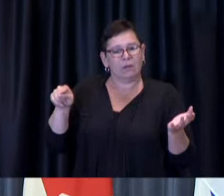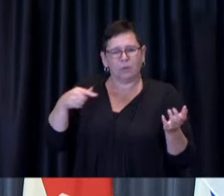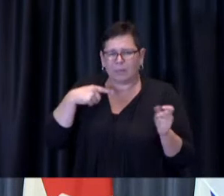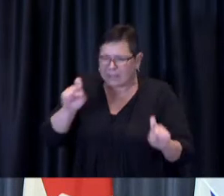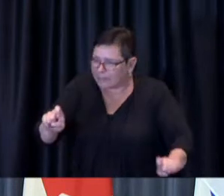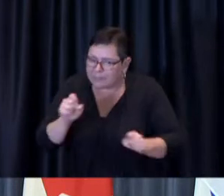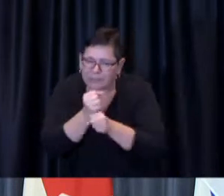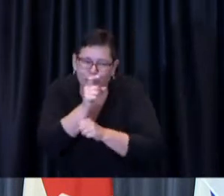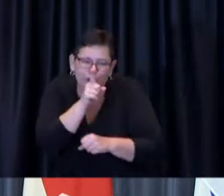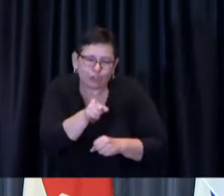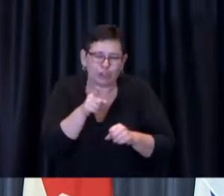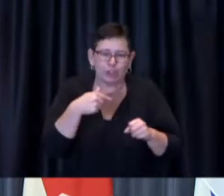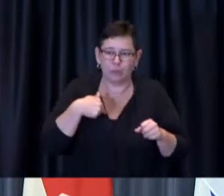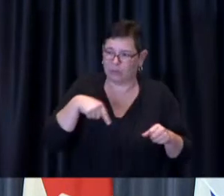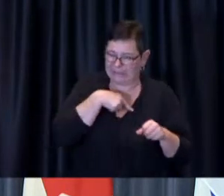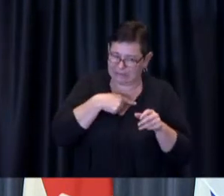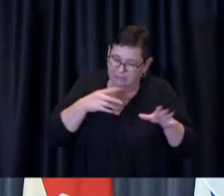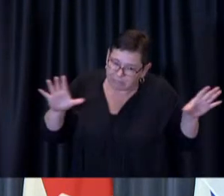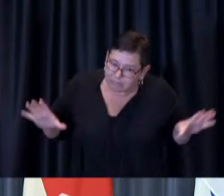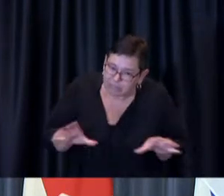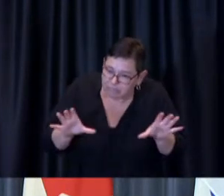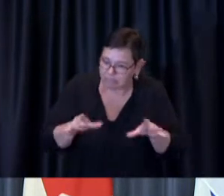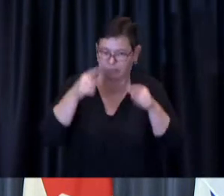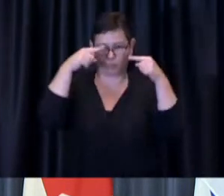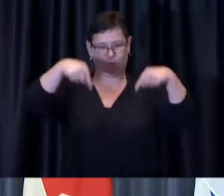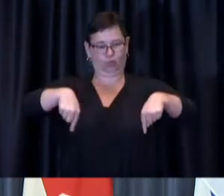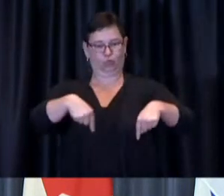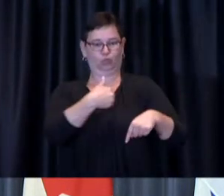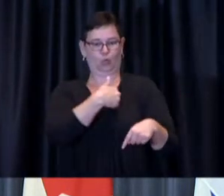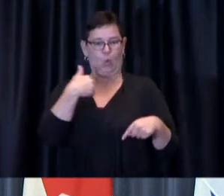you know here at the city whether it's on our own or in partnership with others